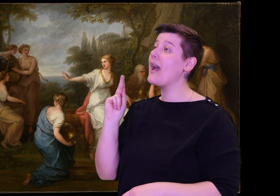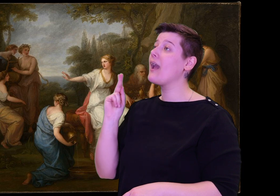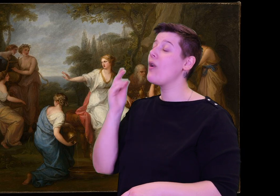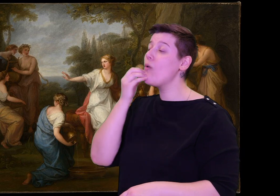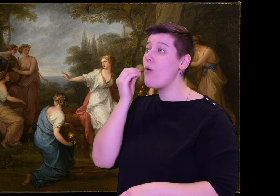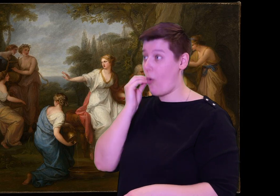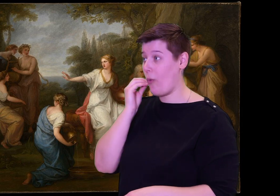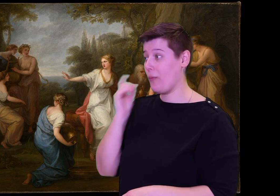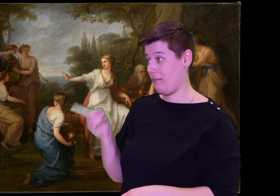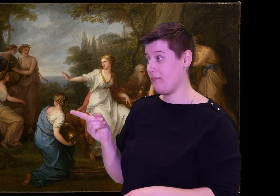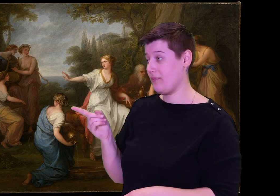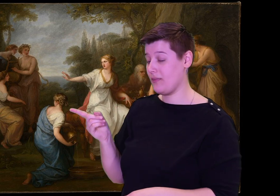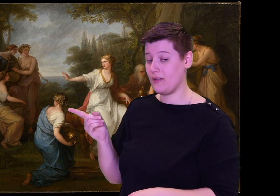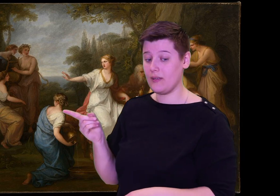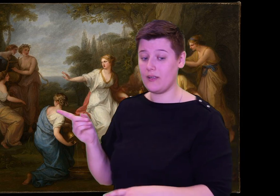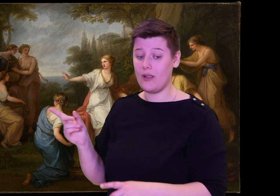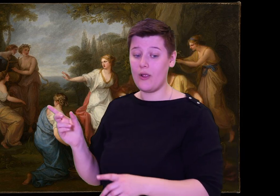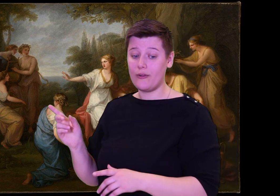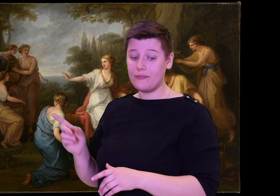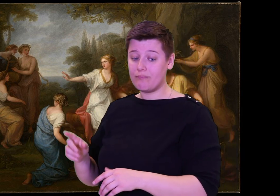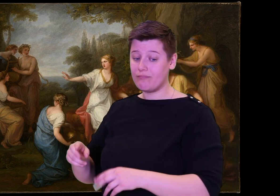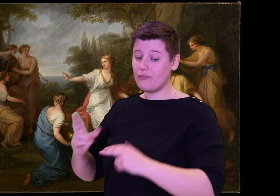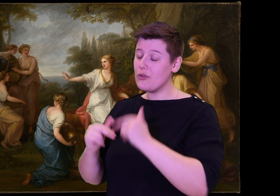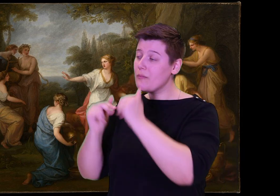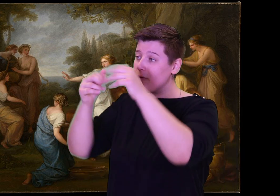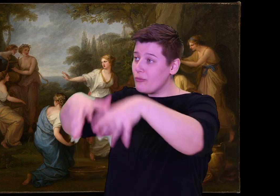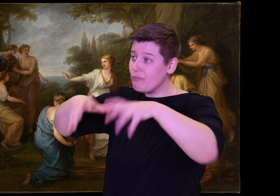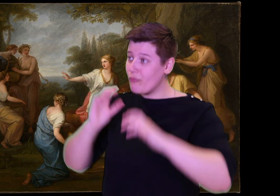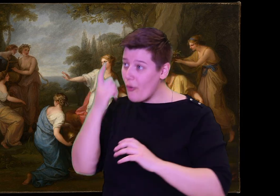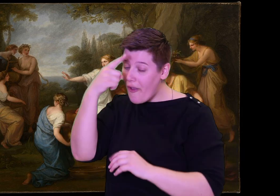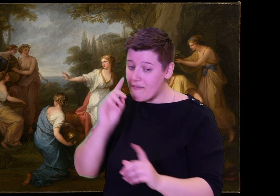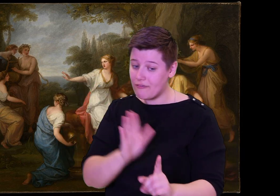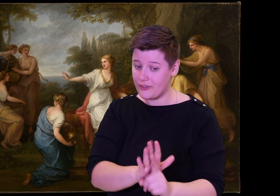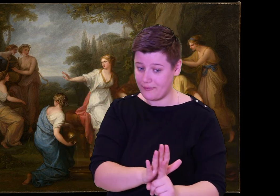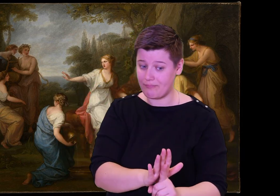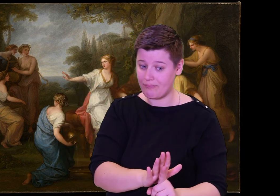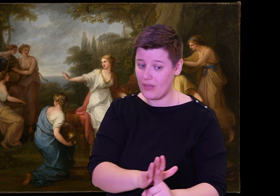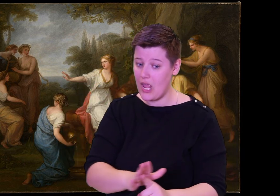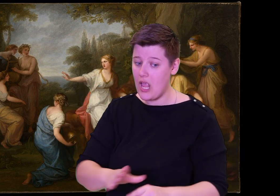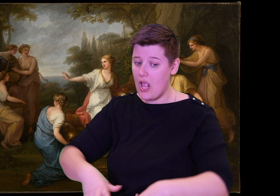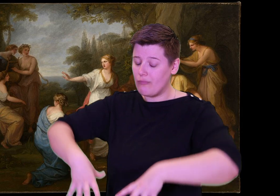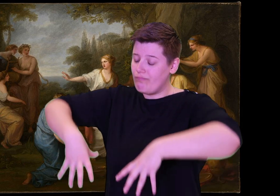If you should hear that he is still alive and coming home, put up with this abuse